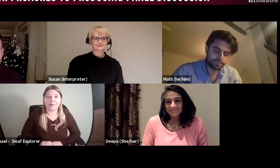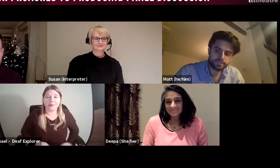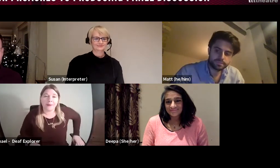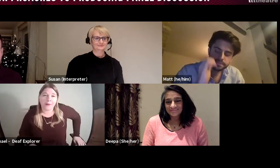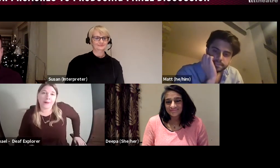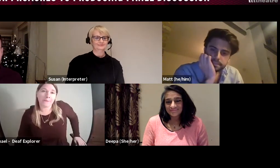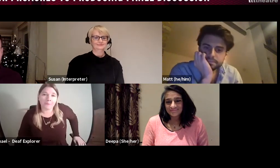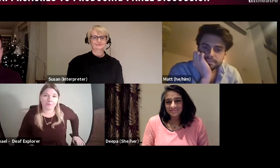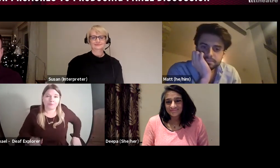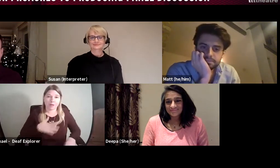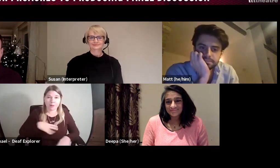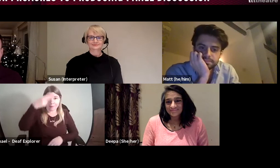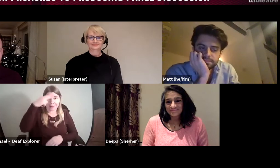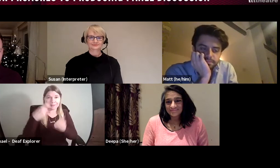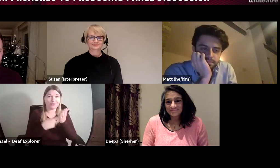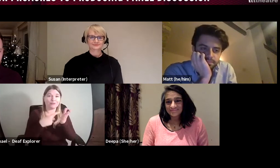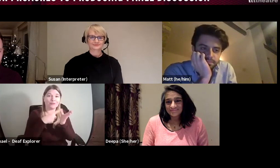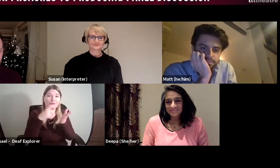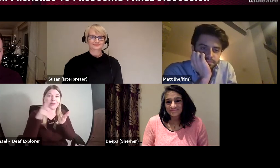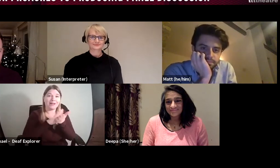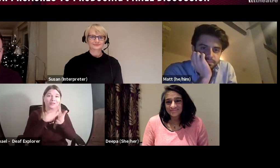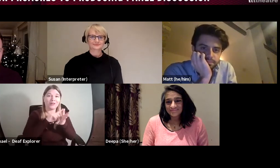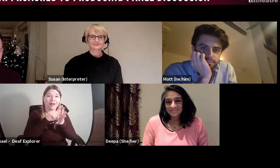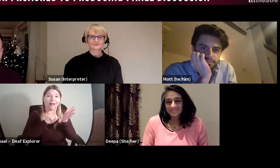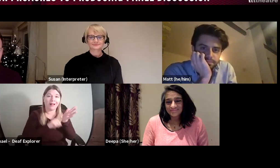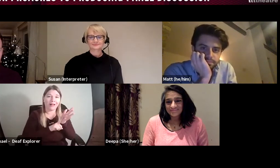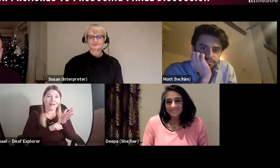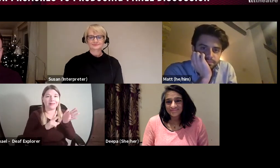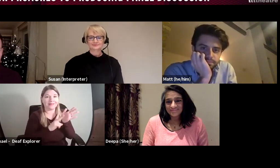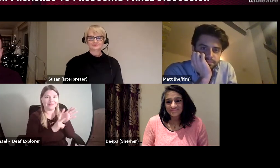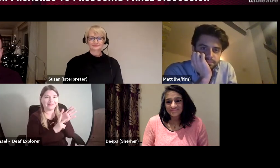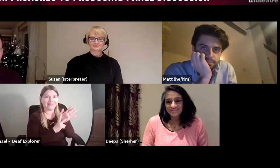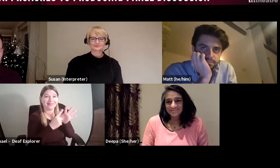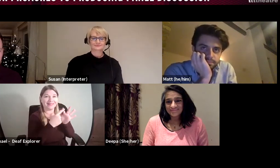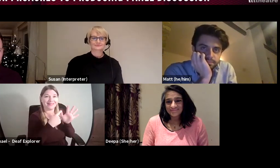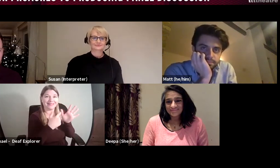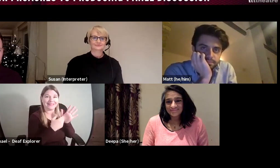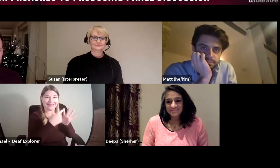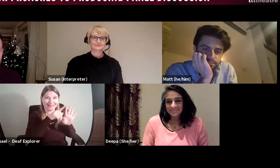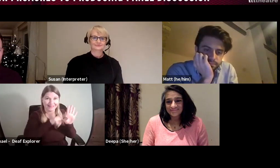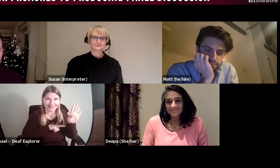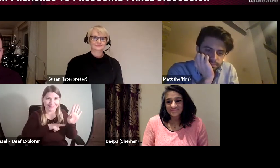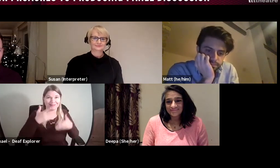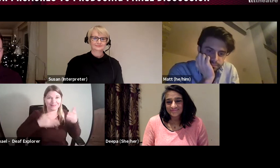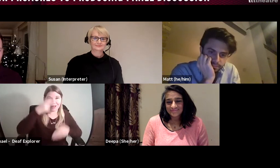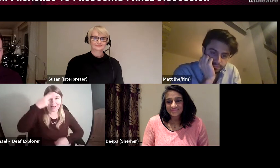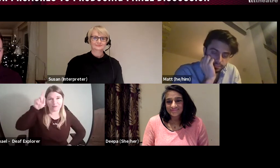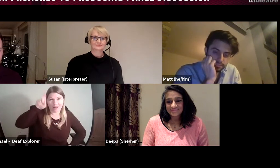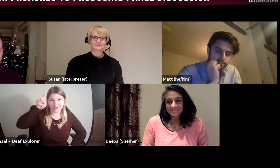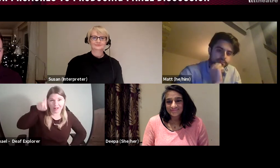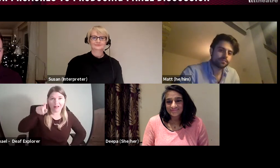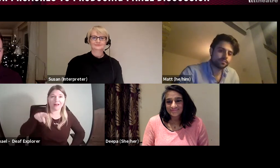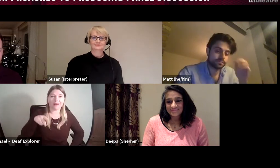me to be part of this panel this evening. I am Rachael Veazey; this is my sign name,